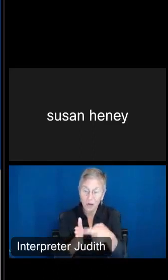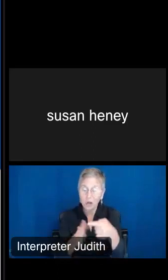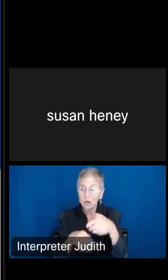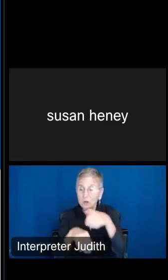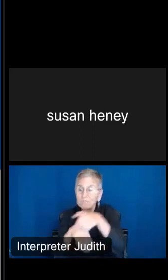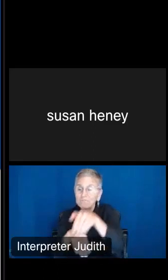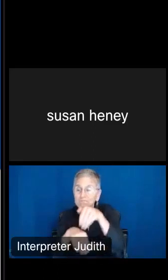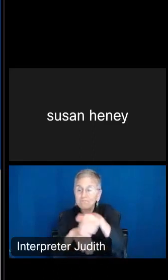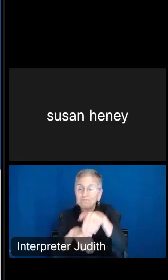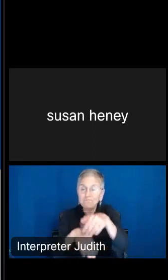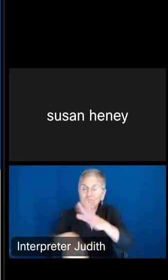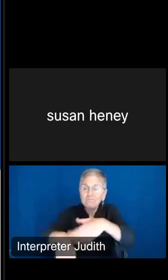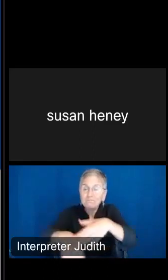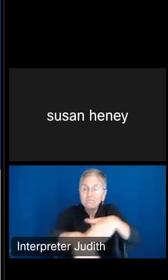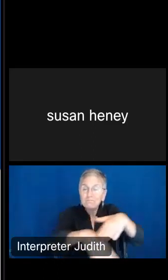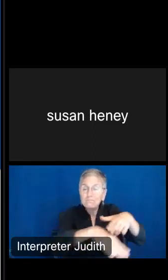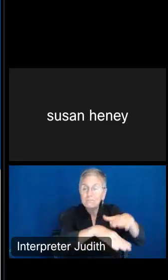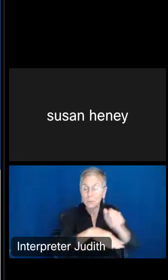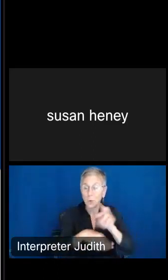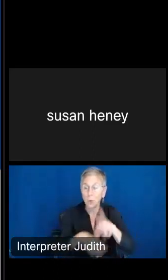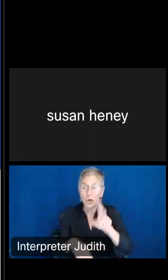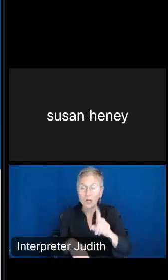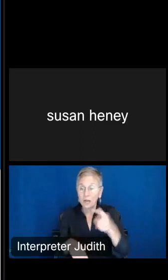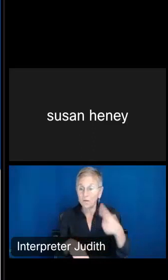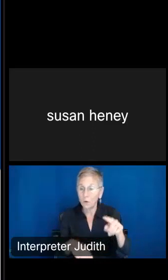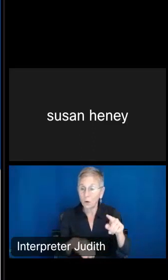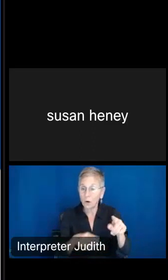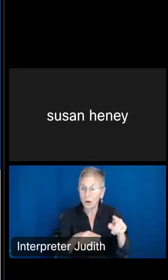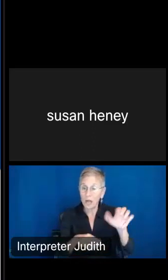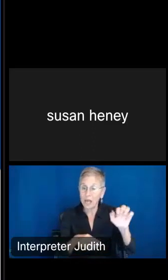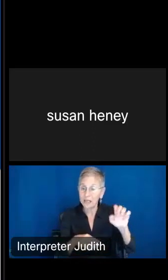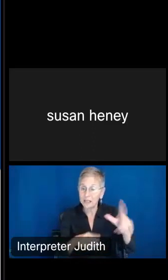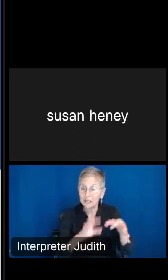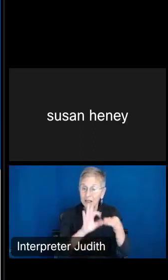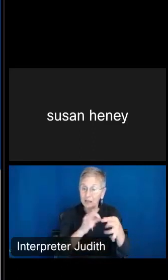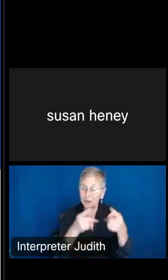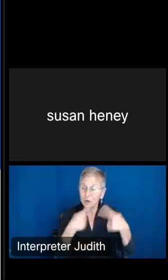alerts, or the need for ASL interpreting during press conferences.